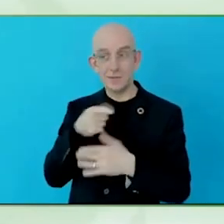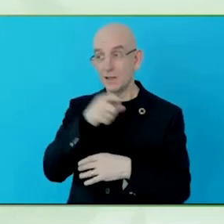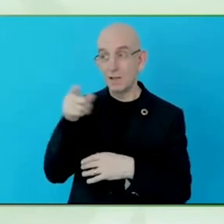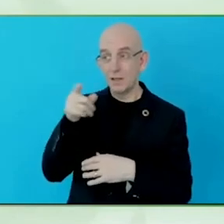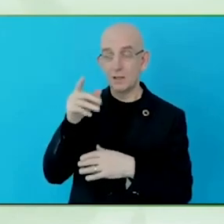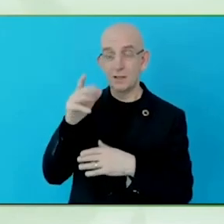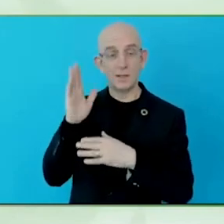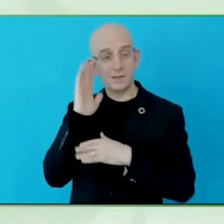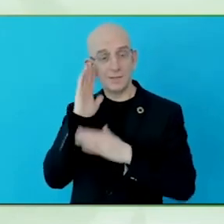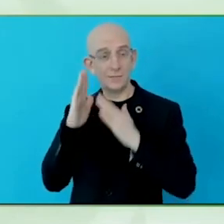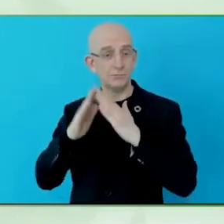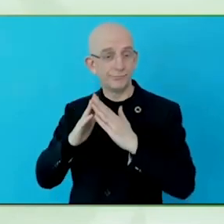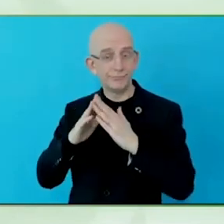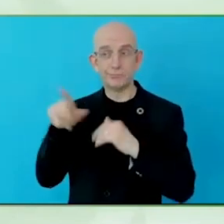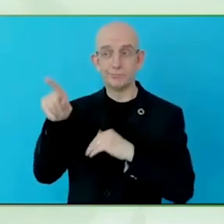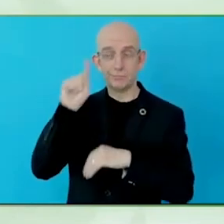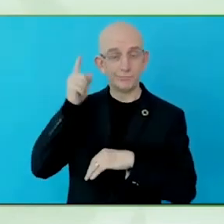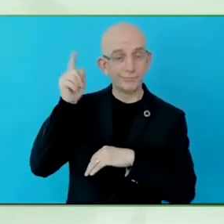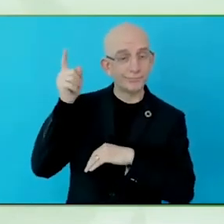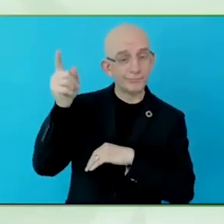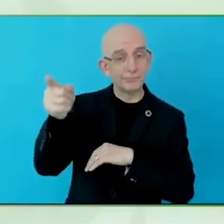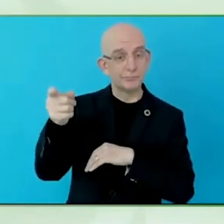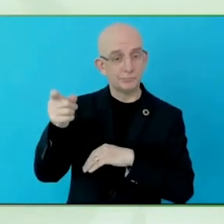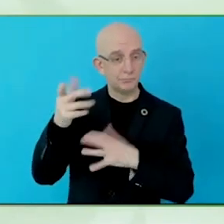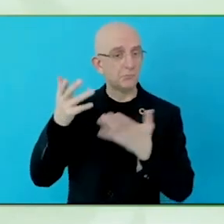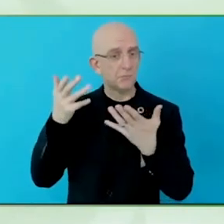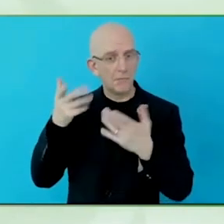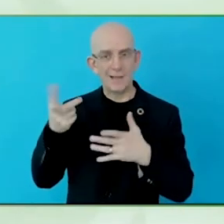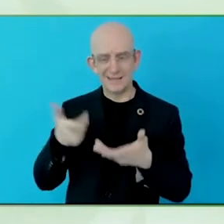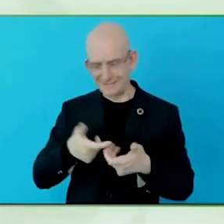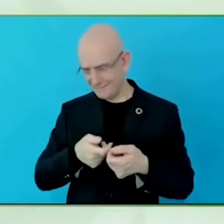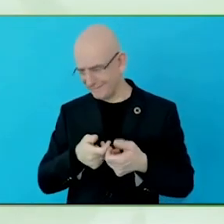to improve the access from all aspects. Thank you.